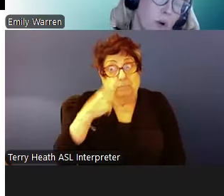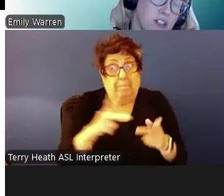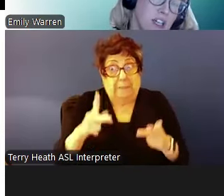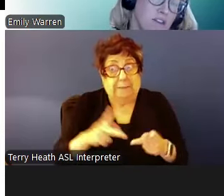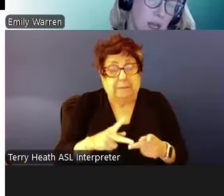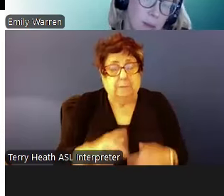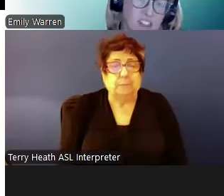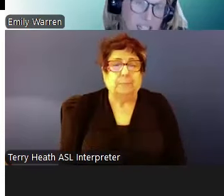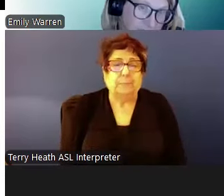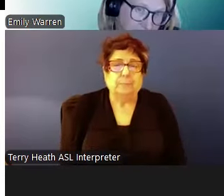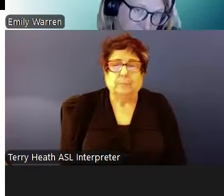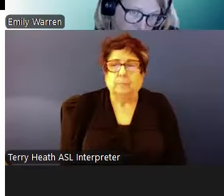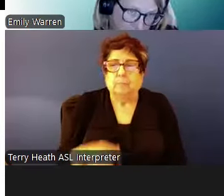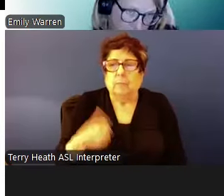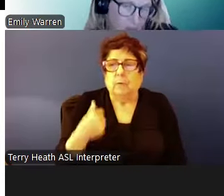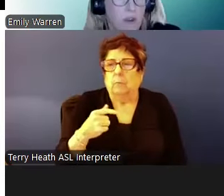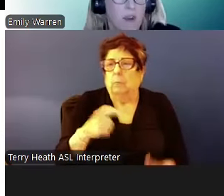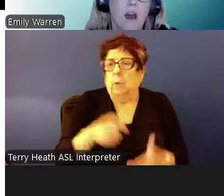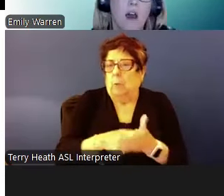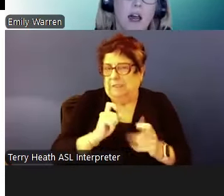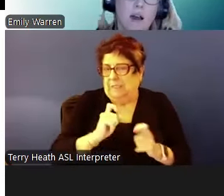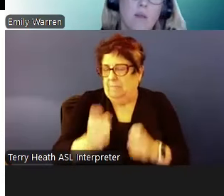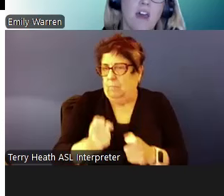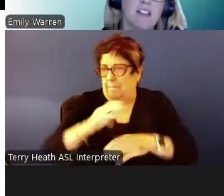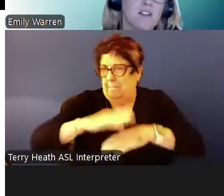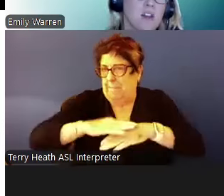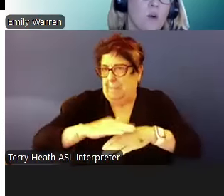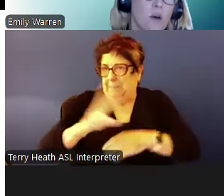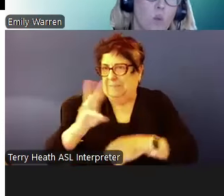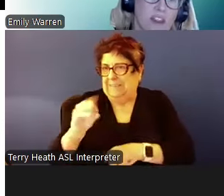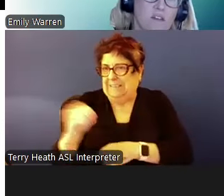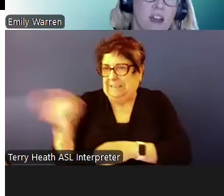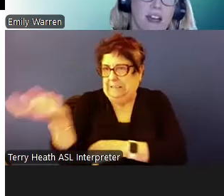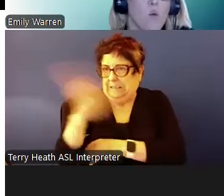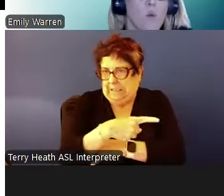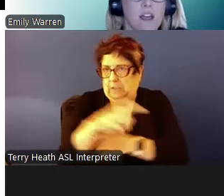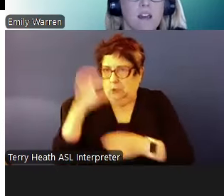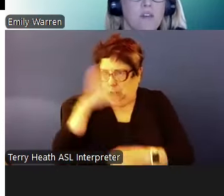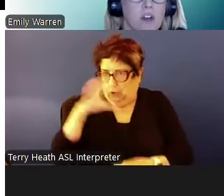required to give a minimum of 60 days search time and that's when they find out when their